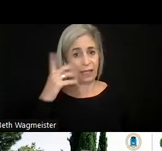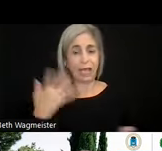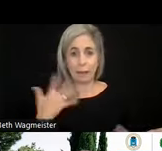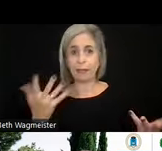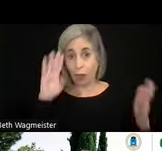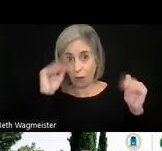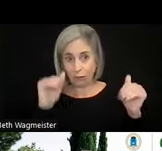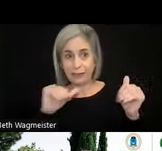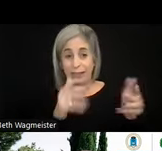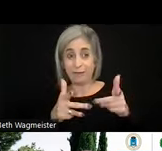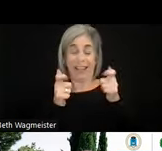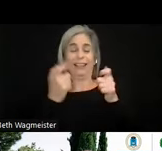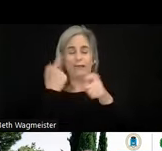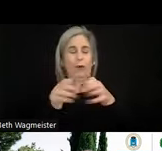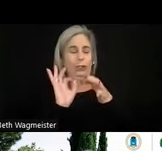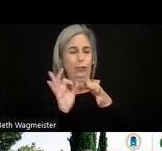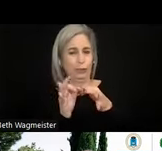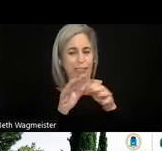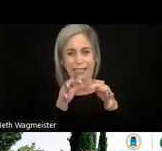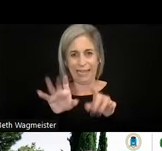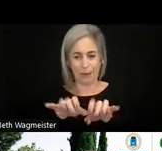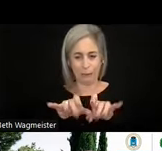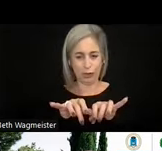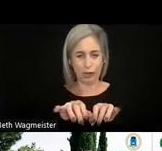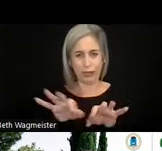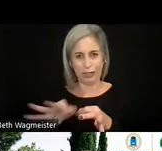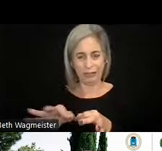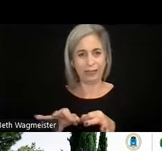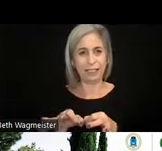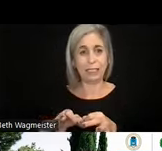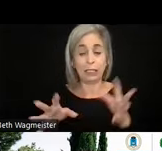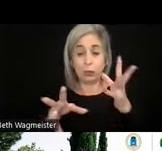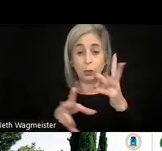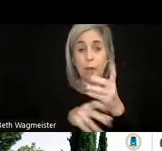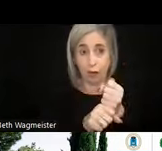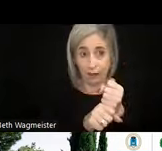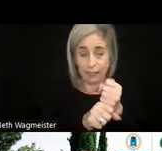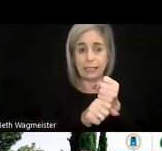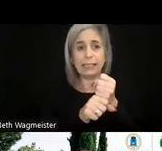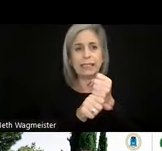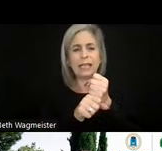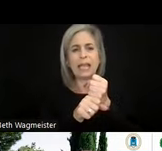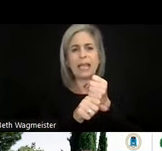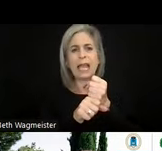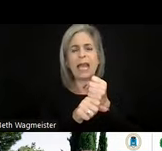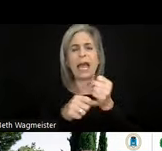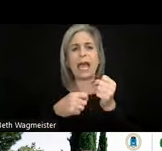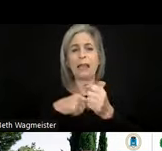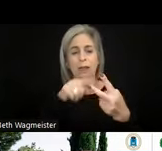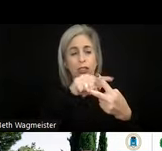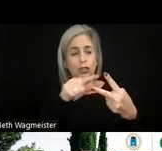not too fast for interpreters and captioners. In summary, I have basically two main ideas. First